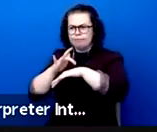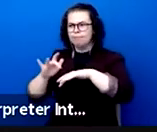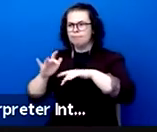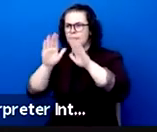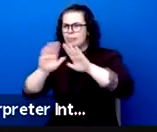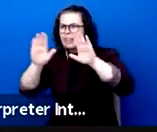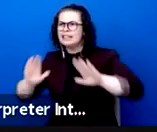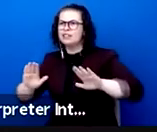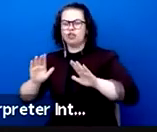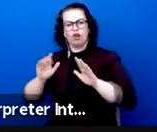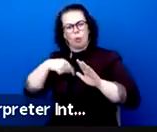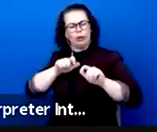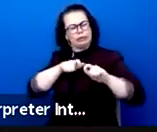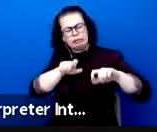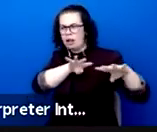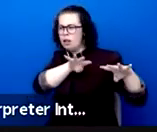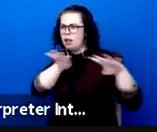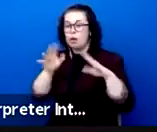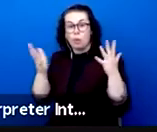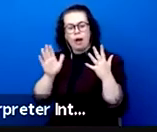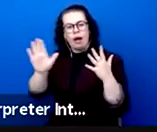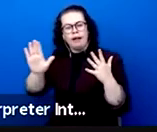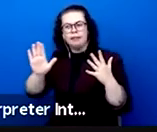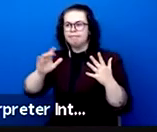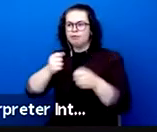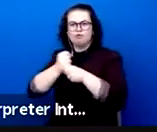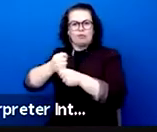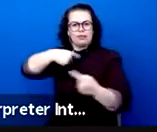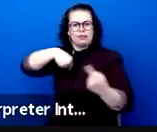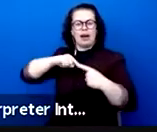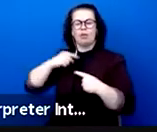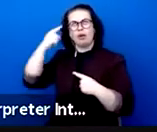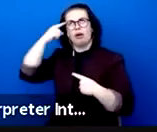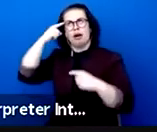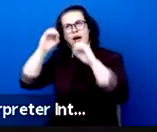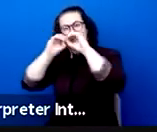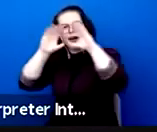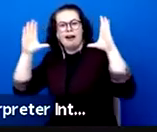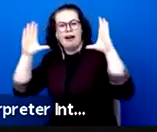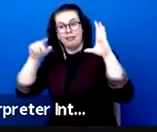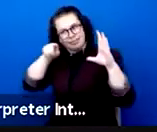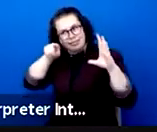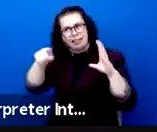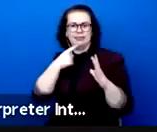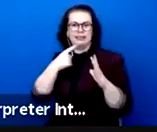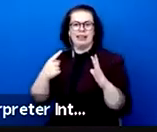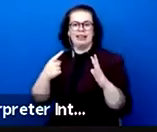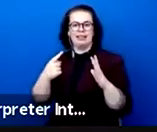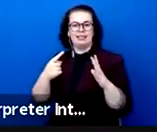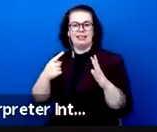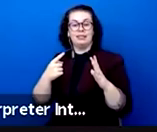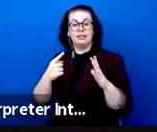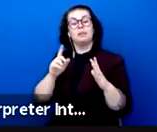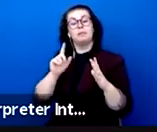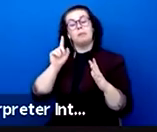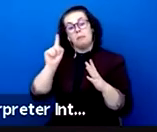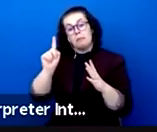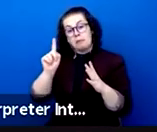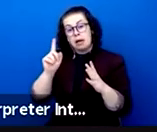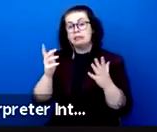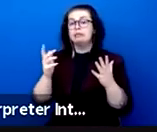same place and same time but it is most often the bearer of a critical and political sense